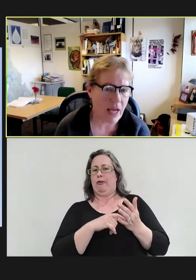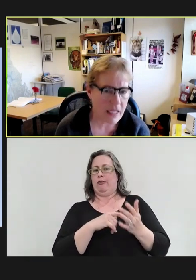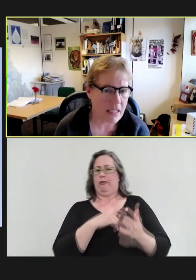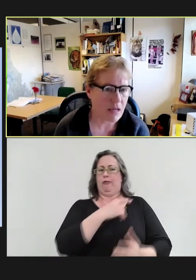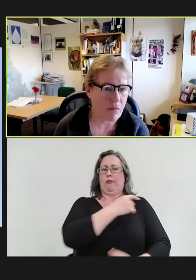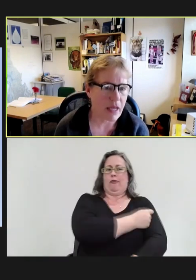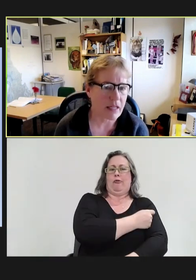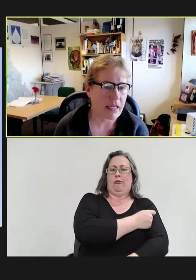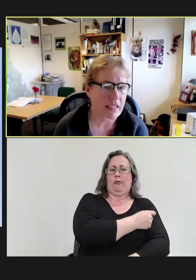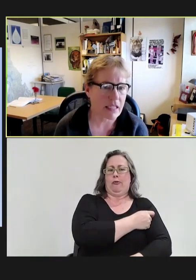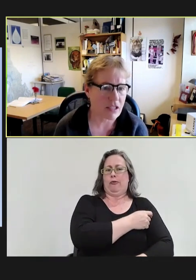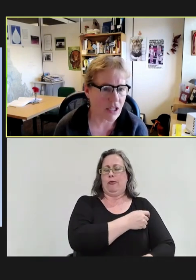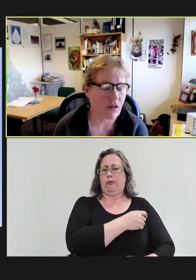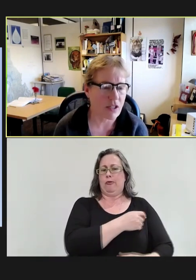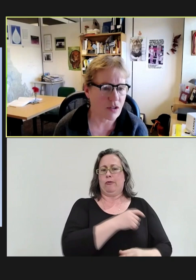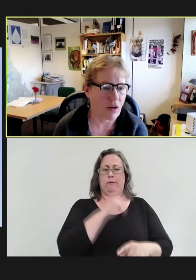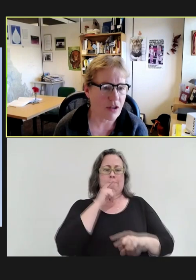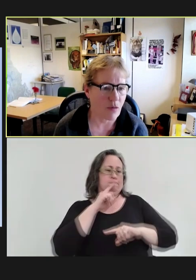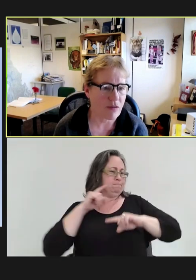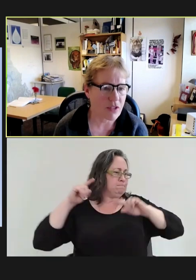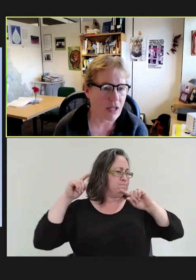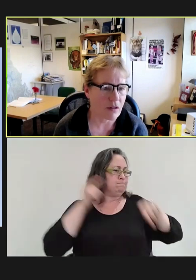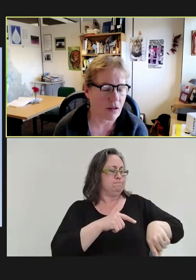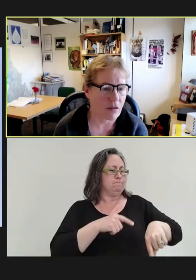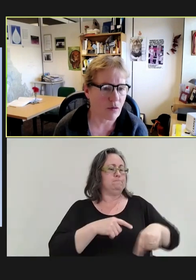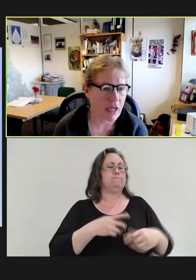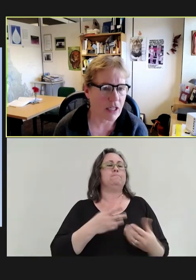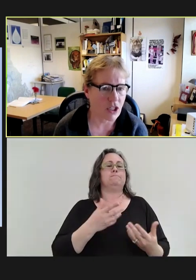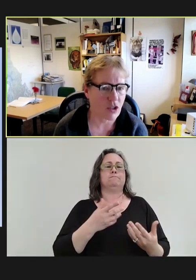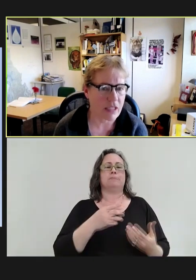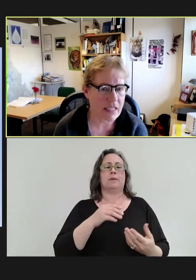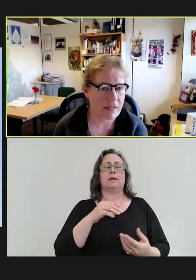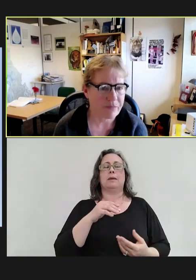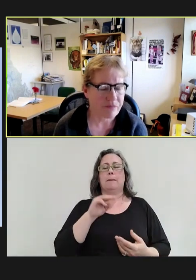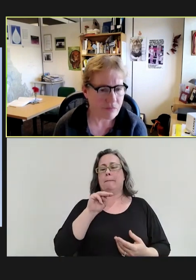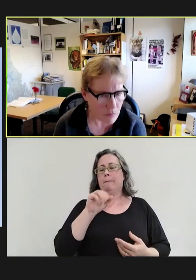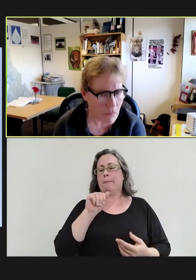vaccine mandates, et cetera. So, I think we've seen quite an increase.